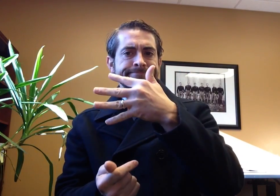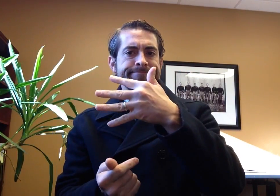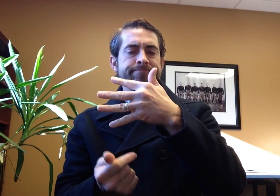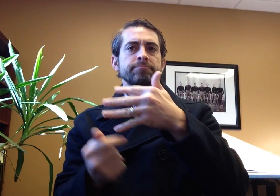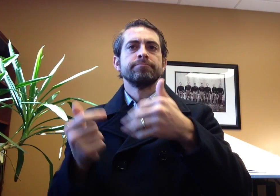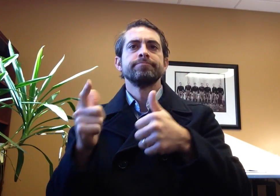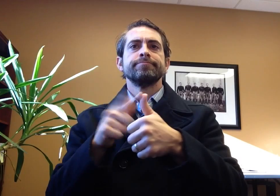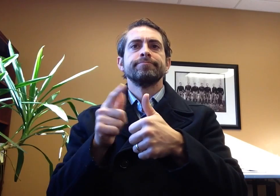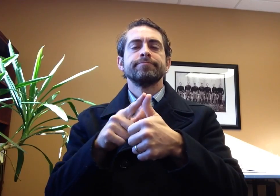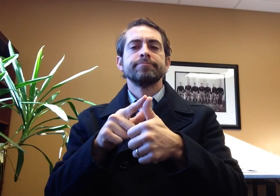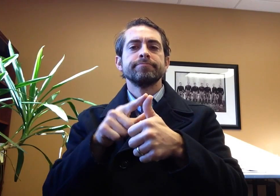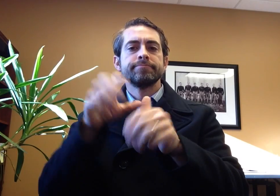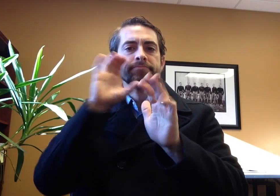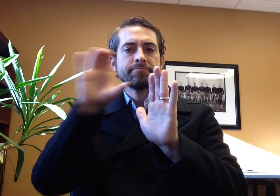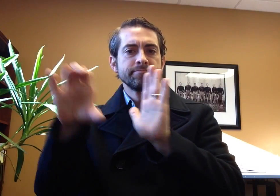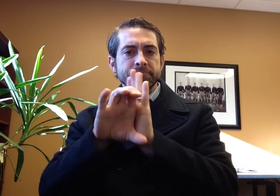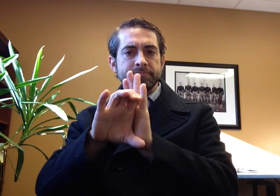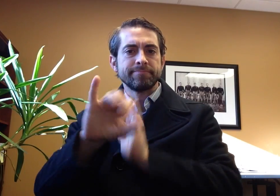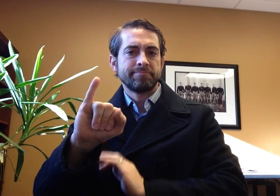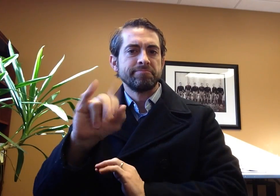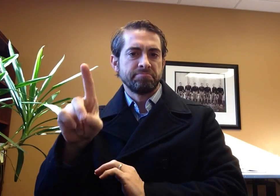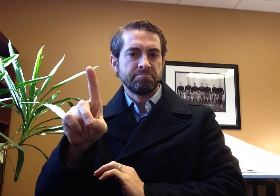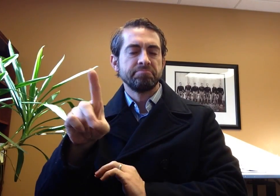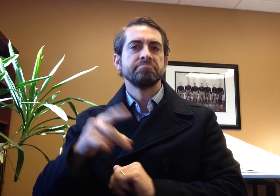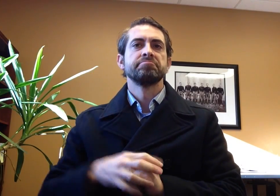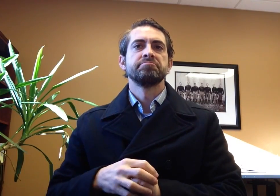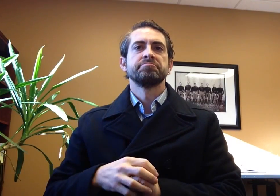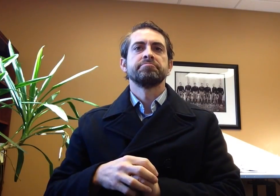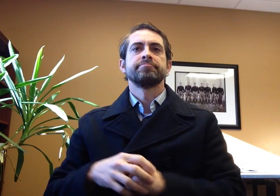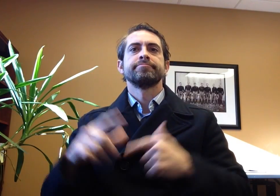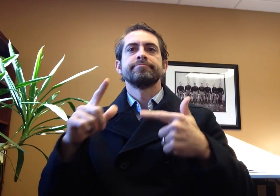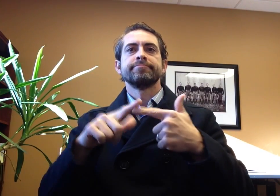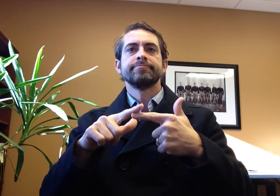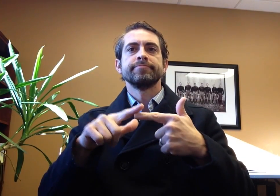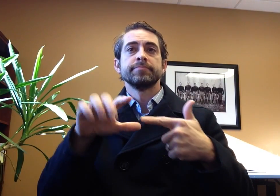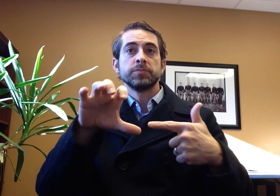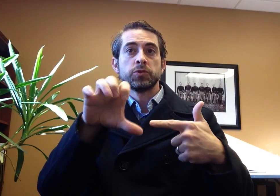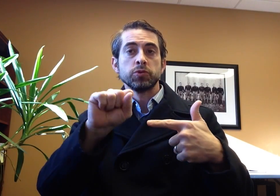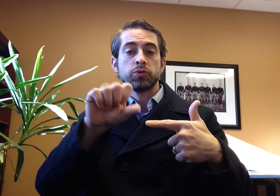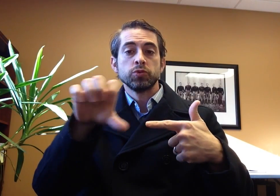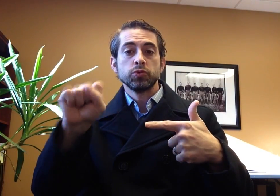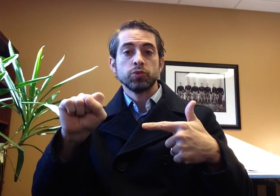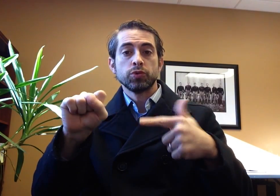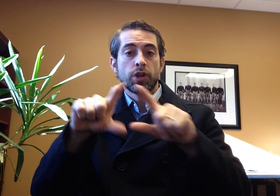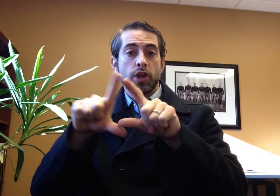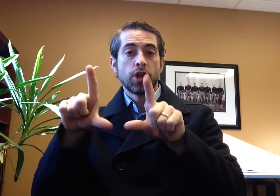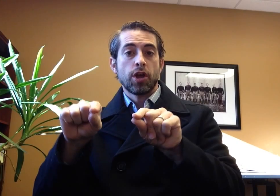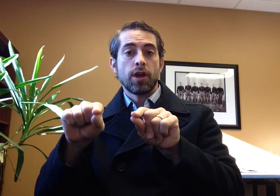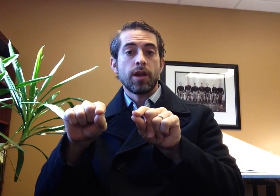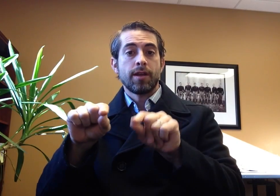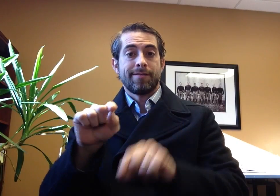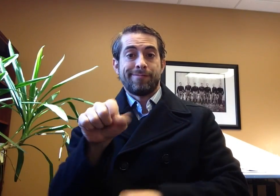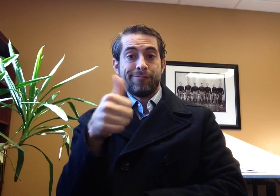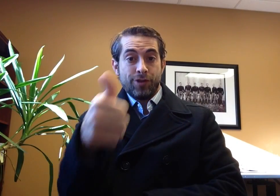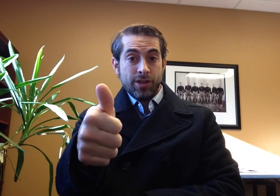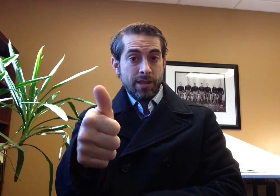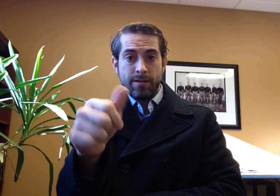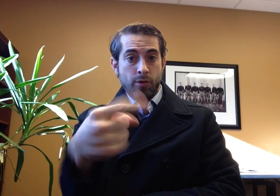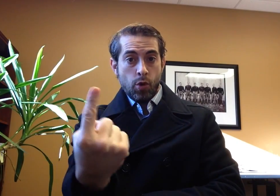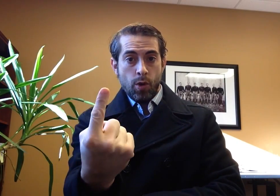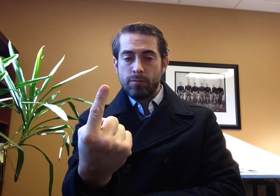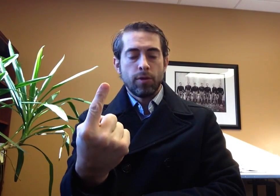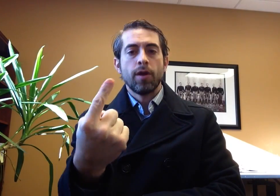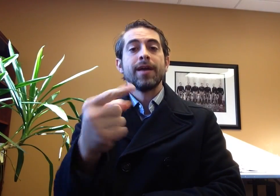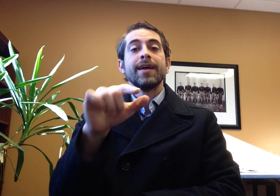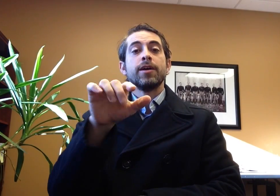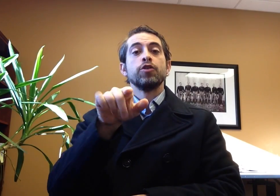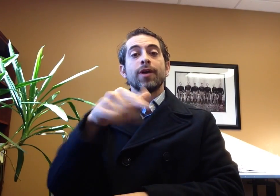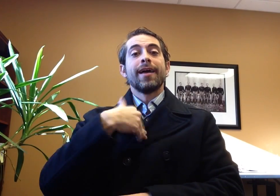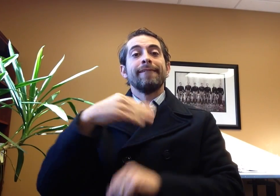there are five things that you should bring: 1) photo ID 2) social security card